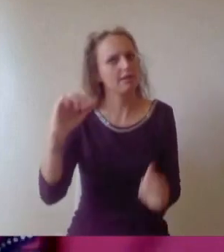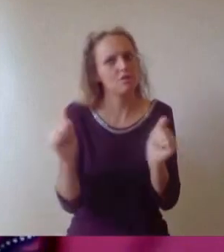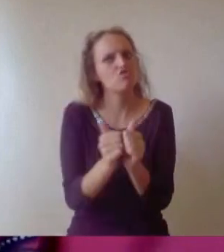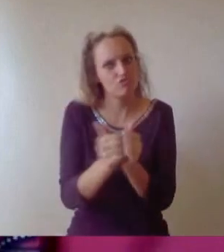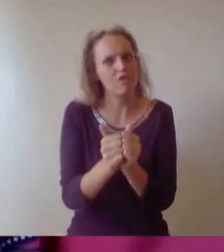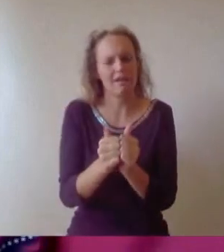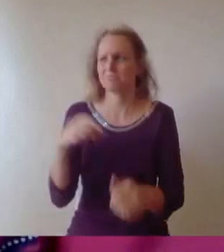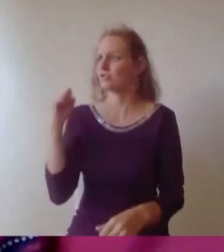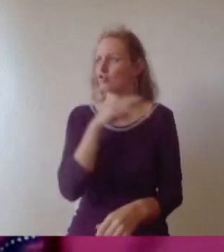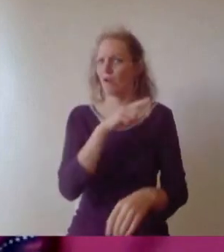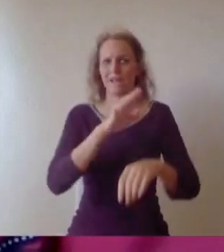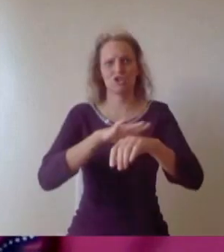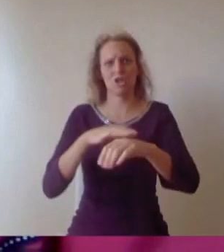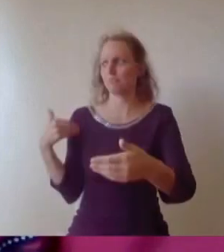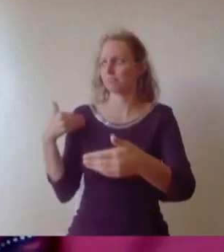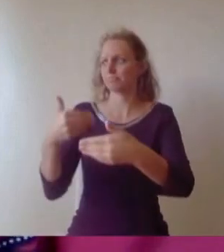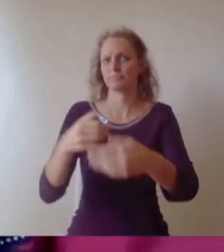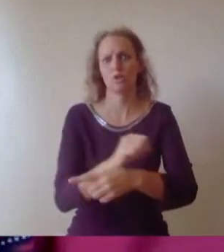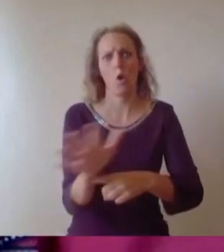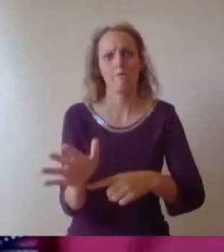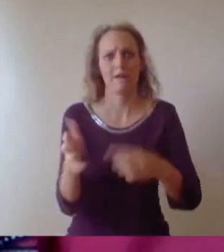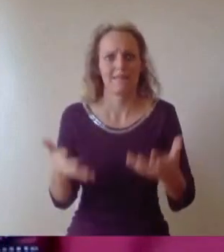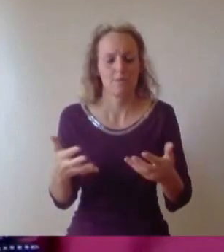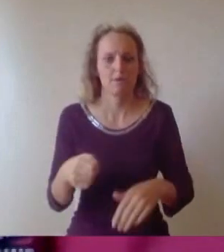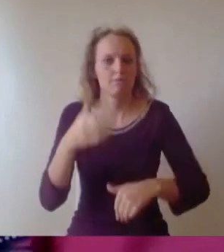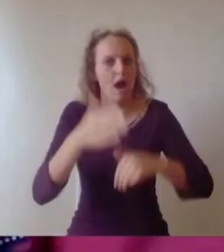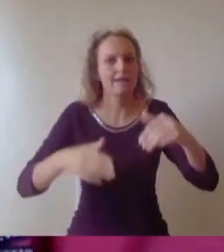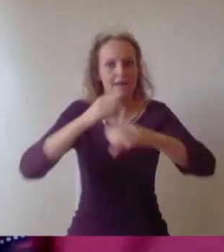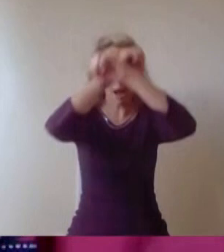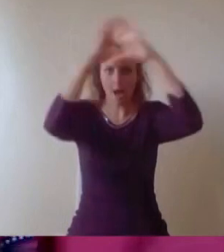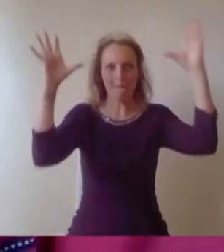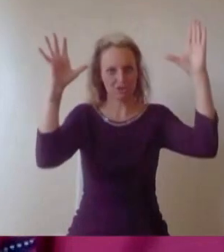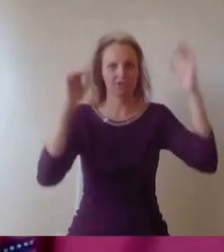celebratory ceremony online over Zoom. In fact, I don't think anyone knew would